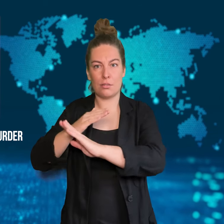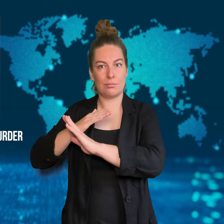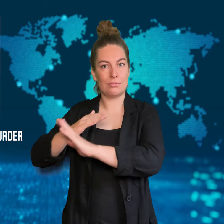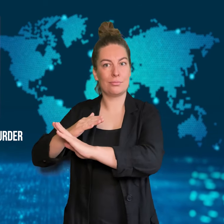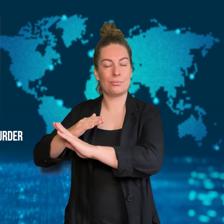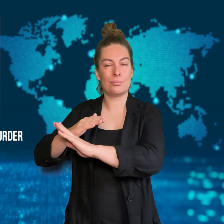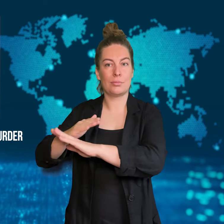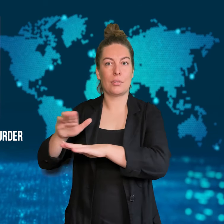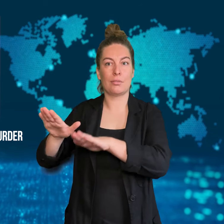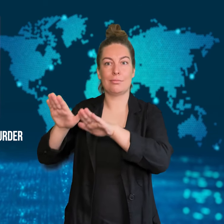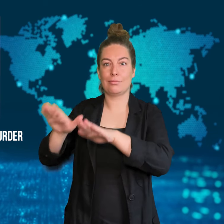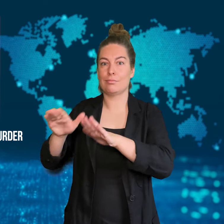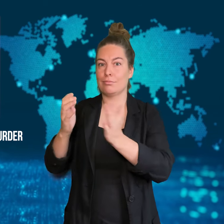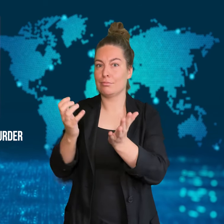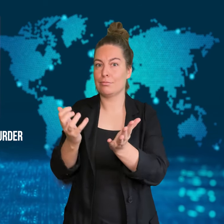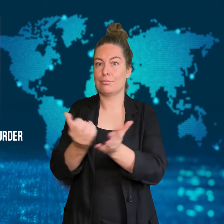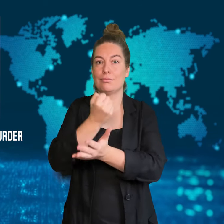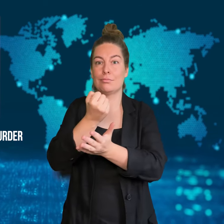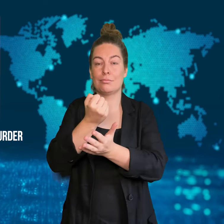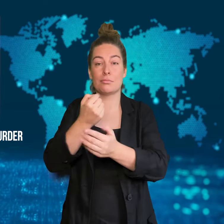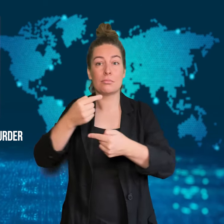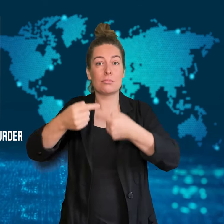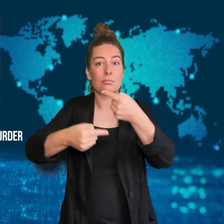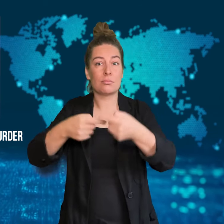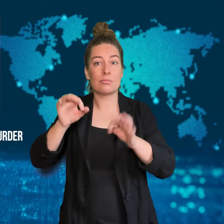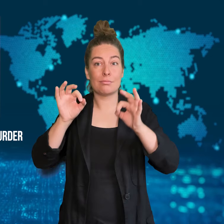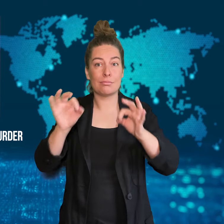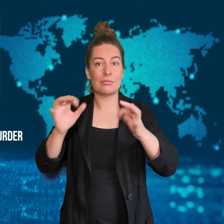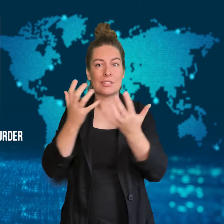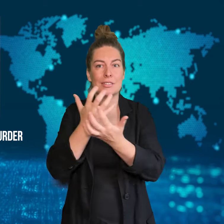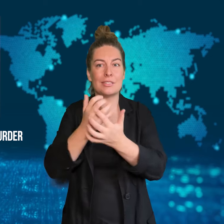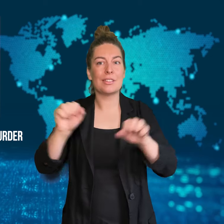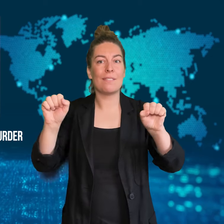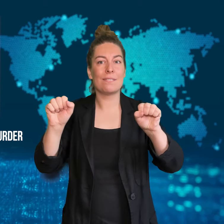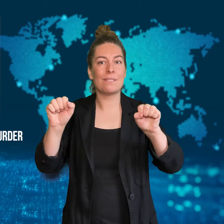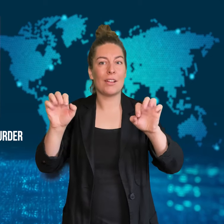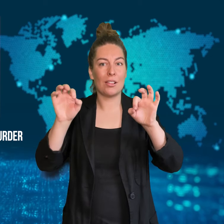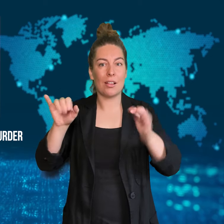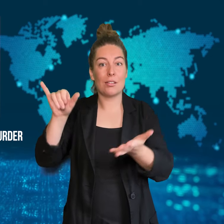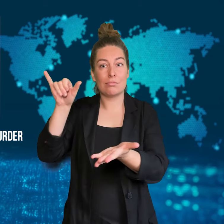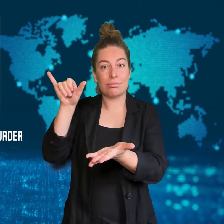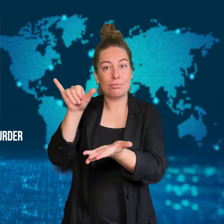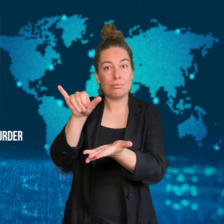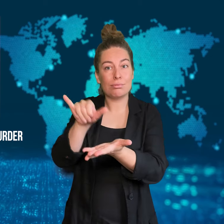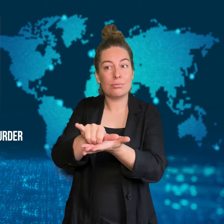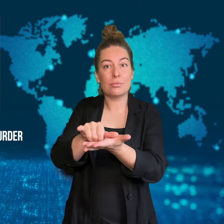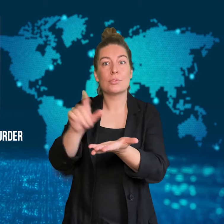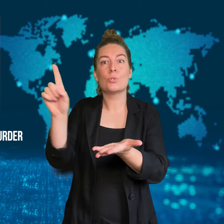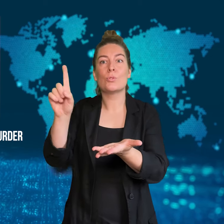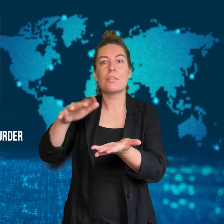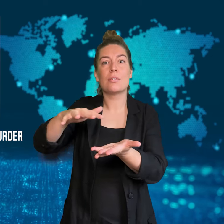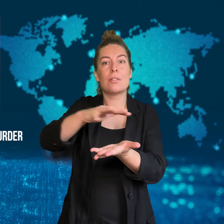At the time of the report, the man had been subdued.